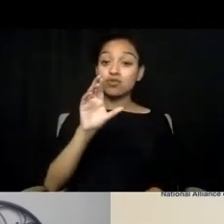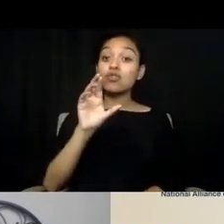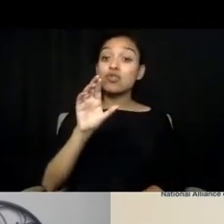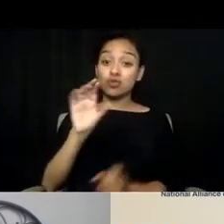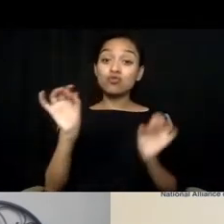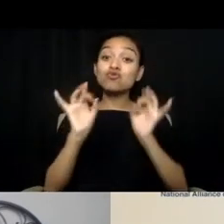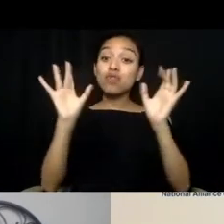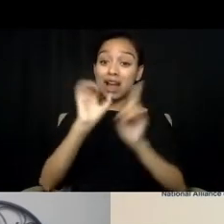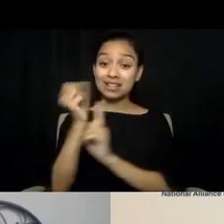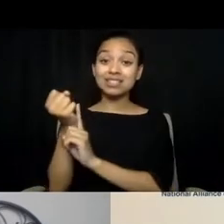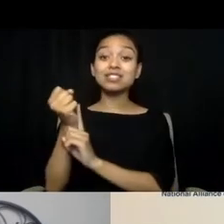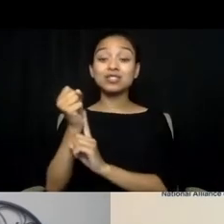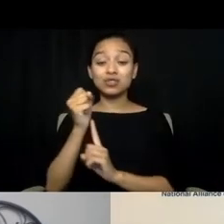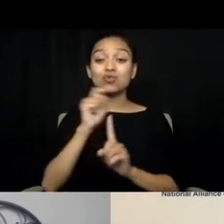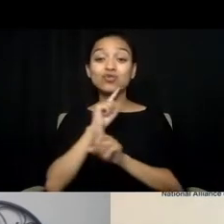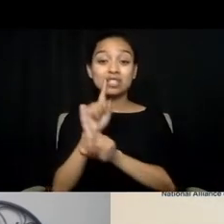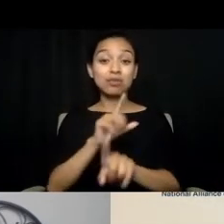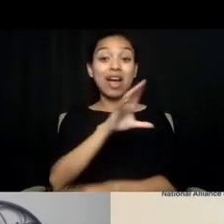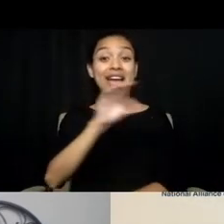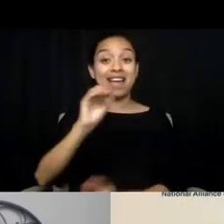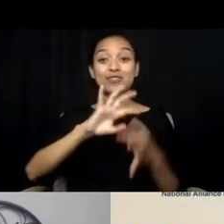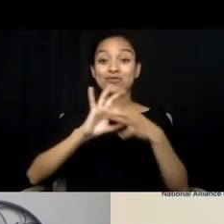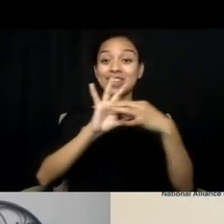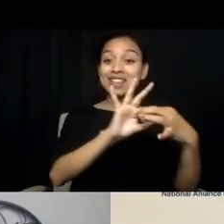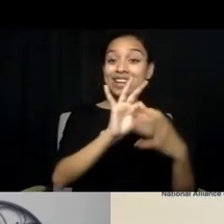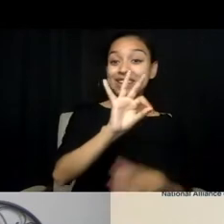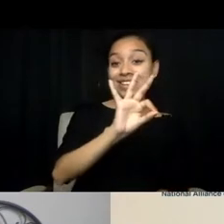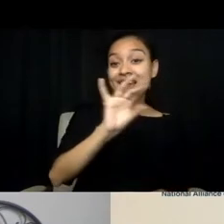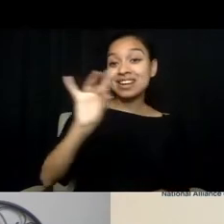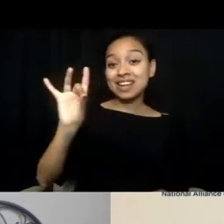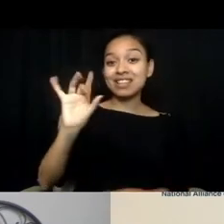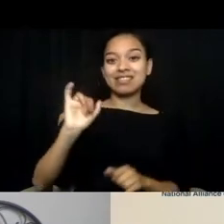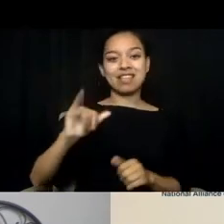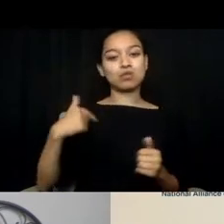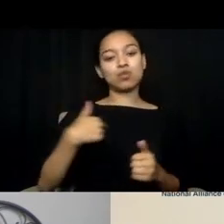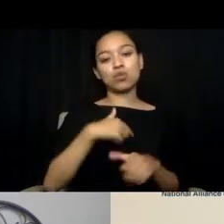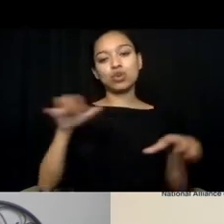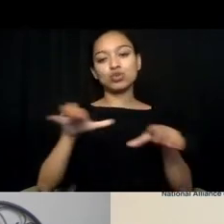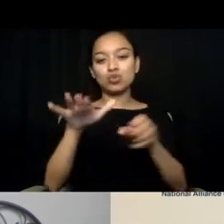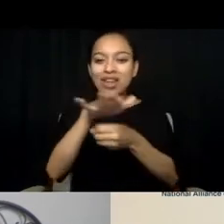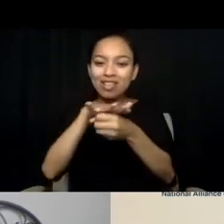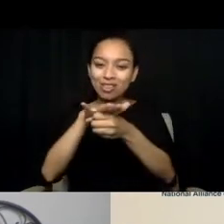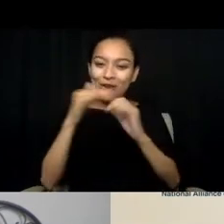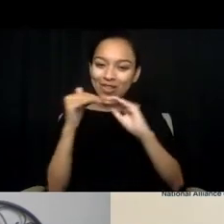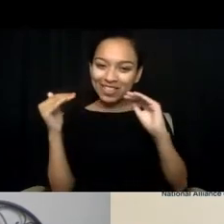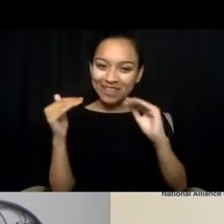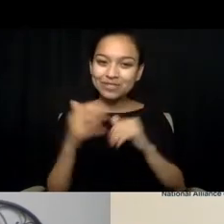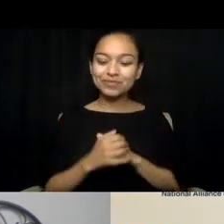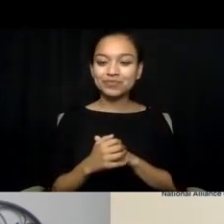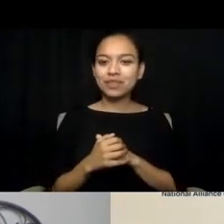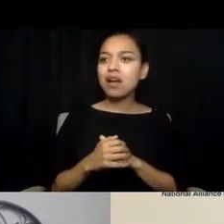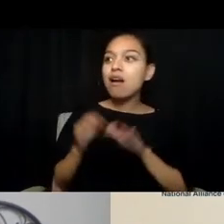So that's what we're doing at the local level. Fabulous. You know, we're going to share the toolkit as well in the chat,